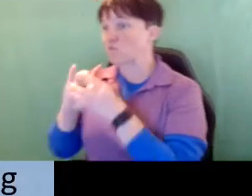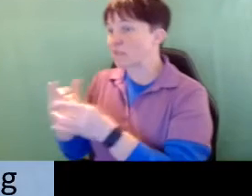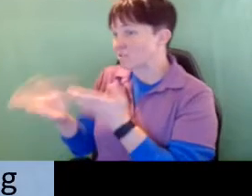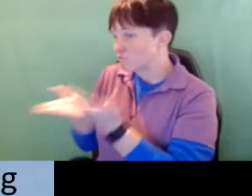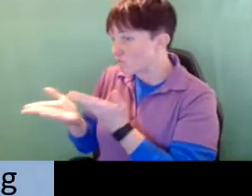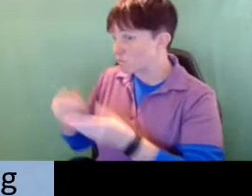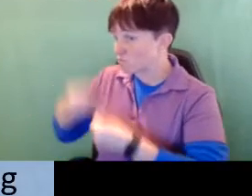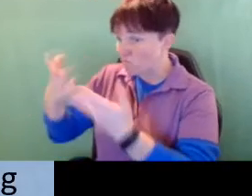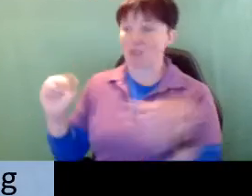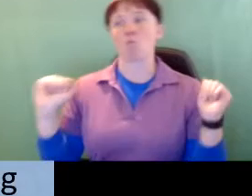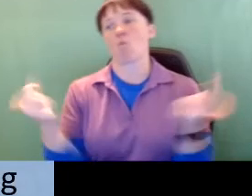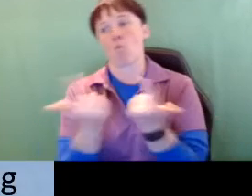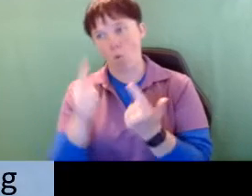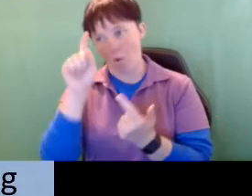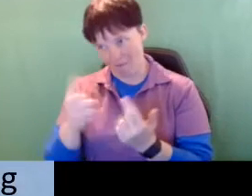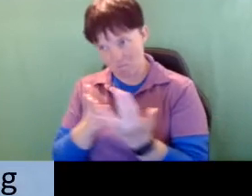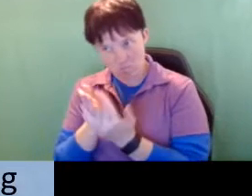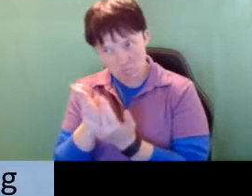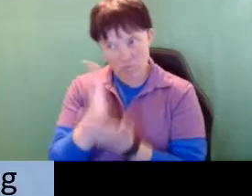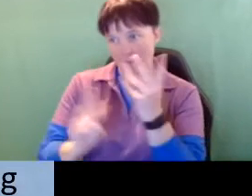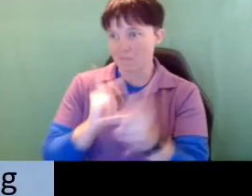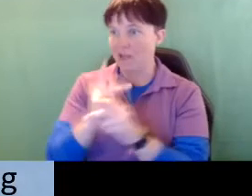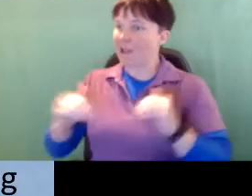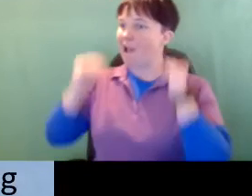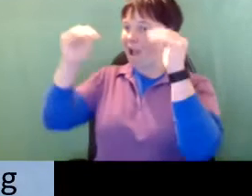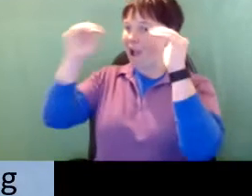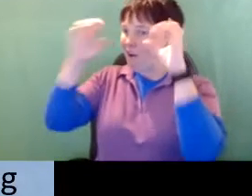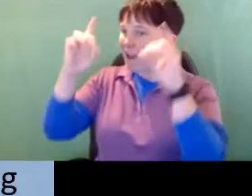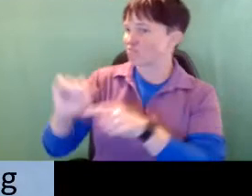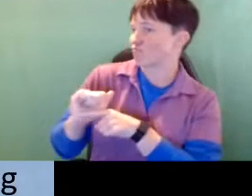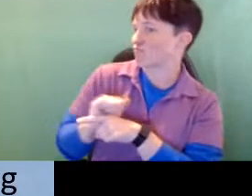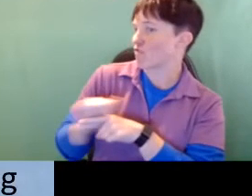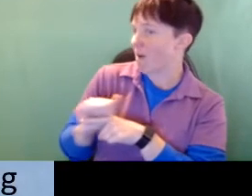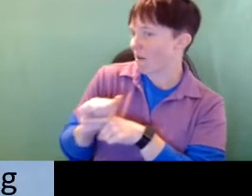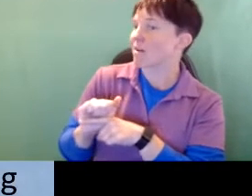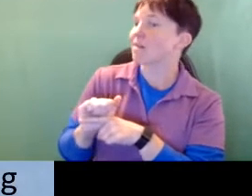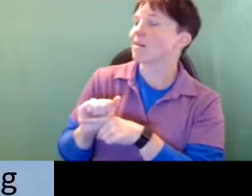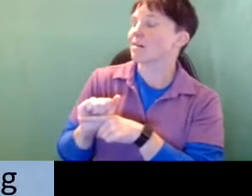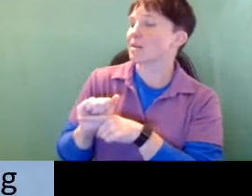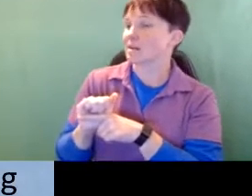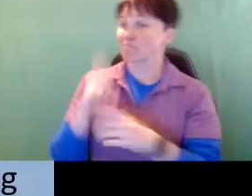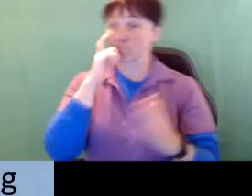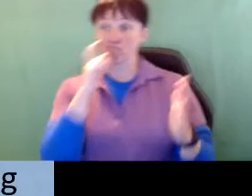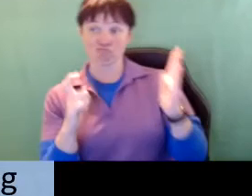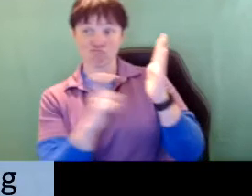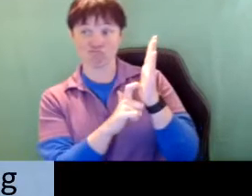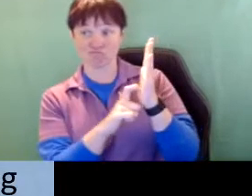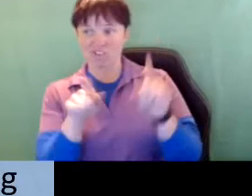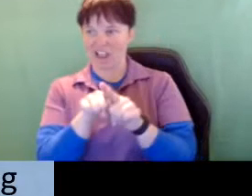everybody has to go through some kind of higher ed training to be recognized as a profession